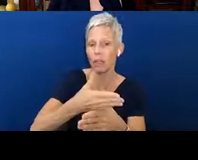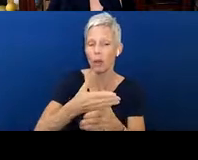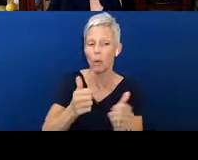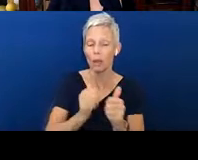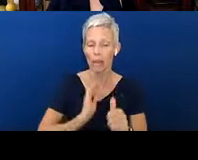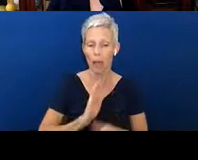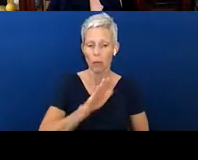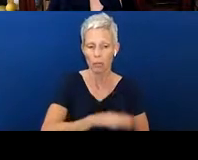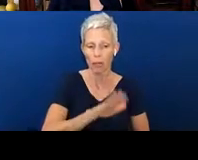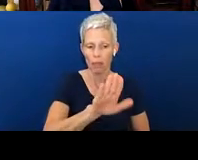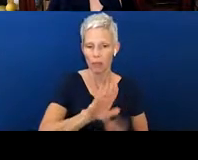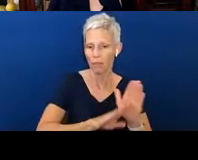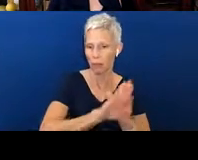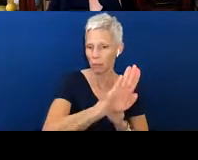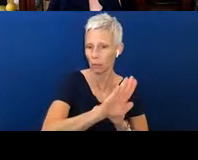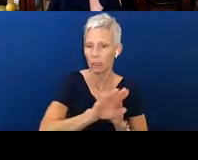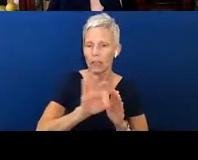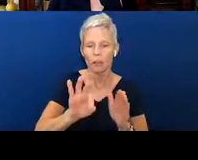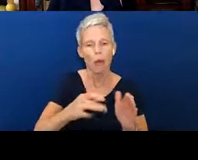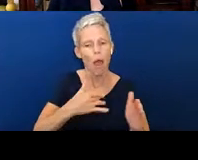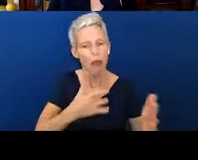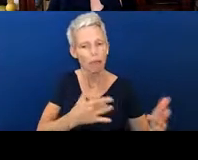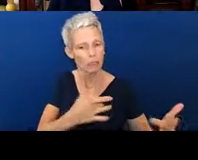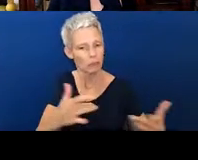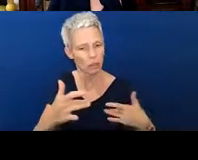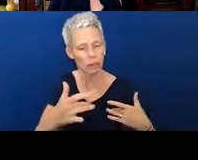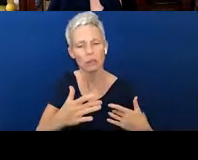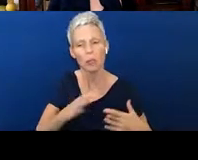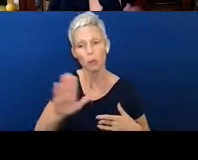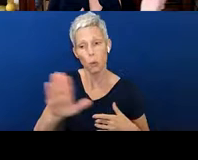So, if you have concerns about that, bring that up with your providers. Think about it going,